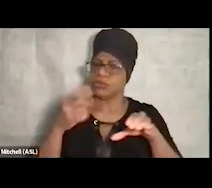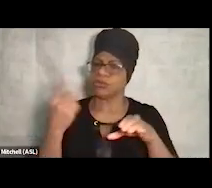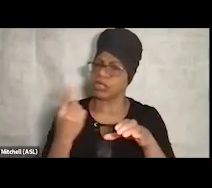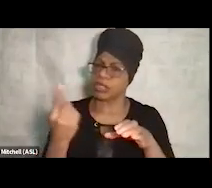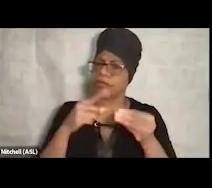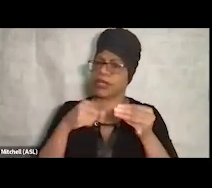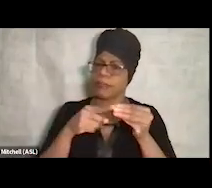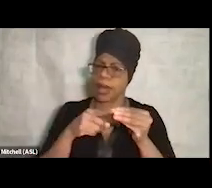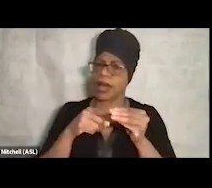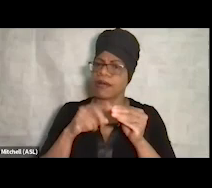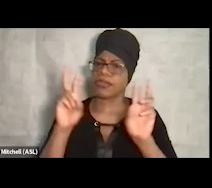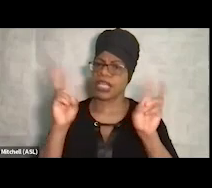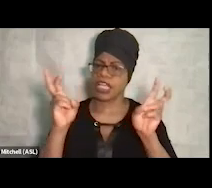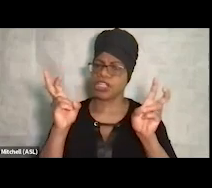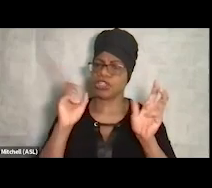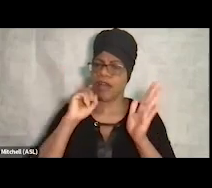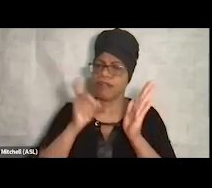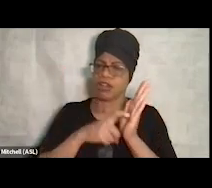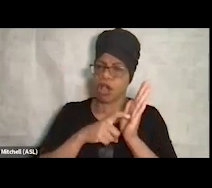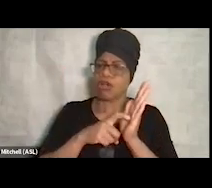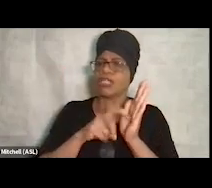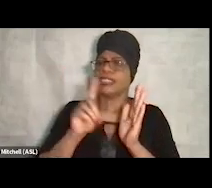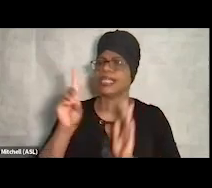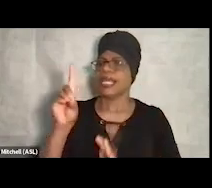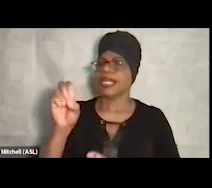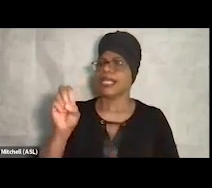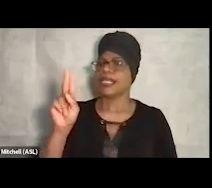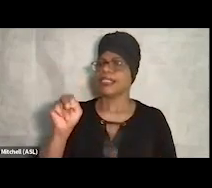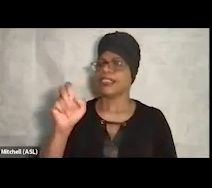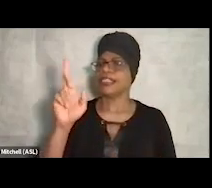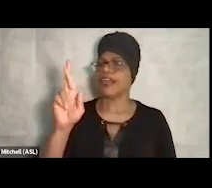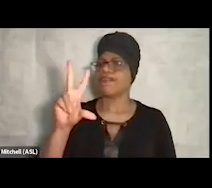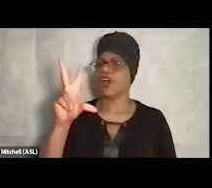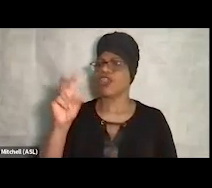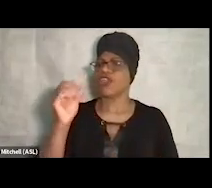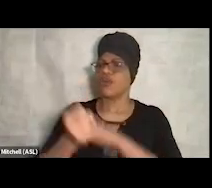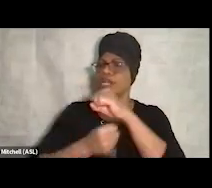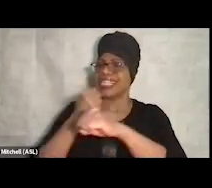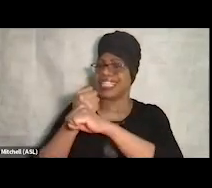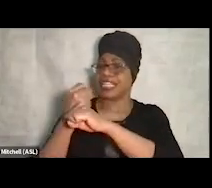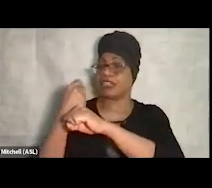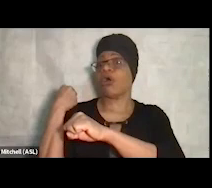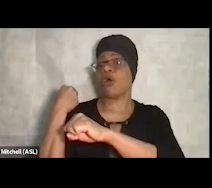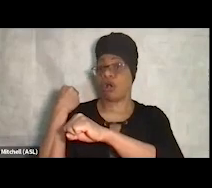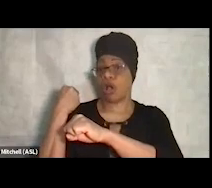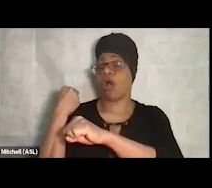I saw that in Denver 30 years ago, sort of going through that process of acceptance that this is,